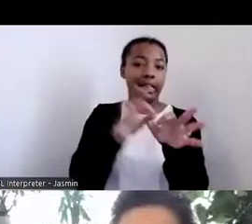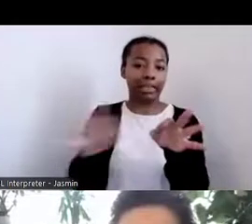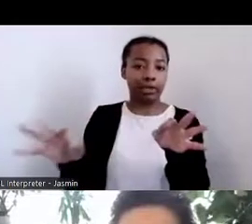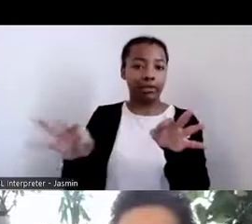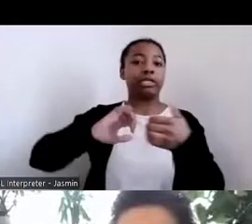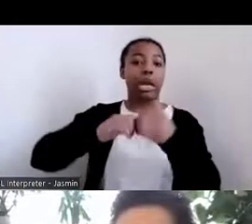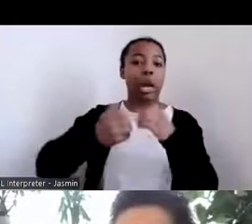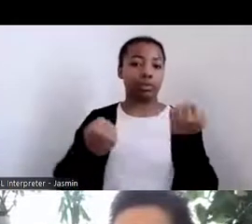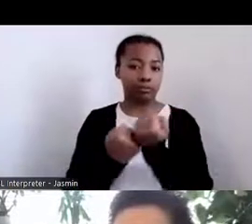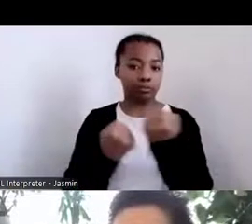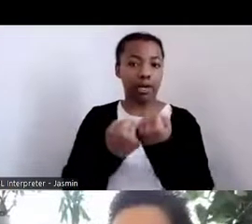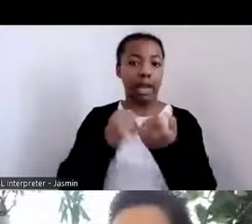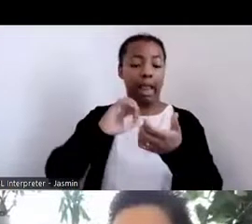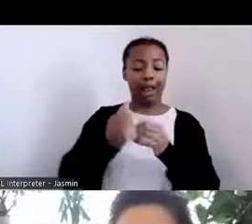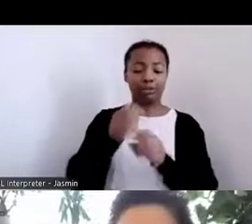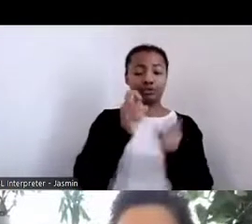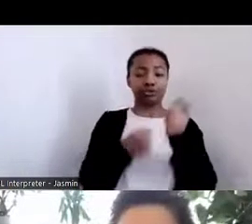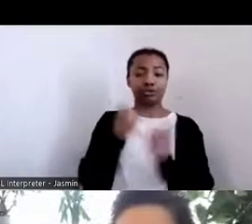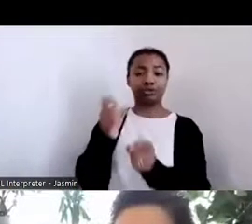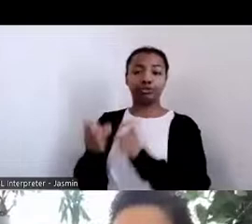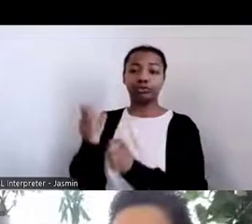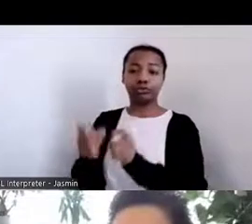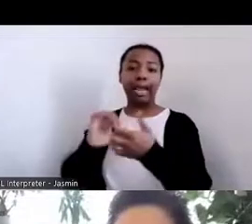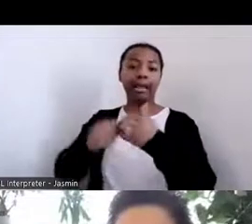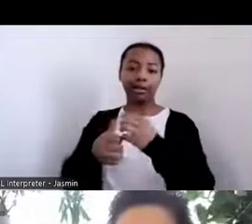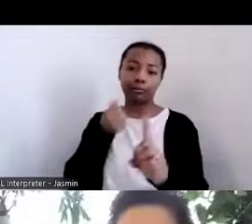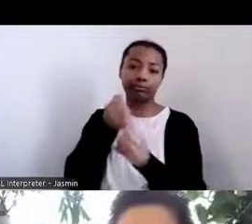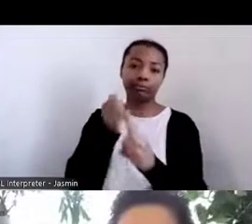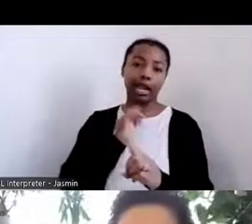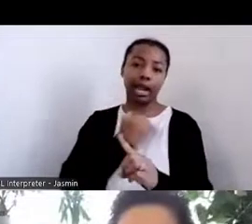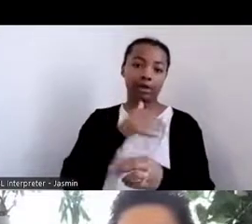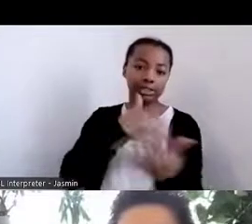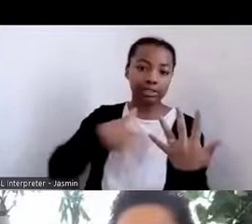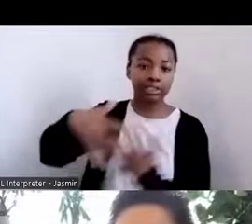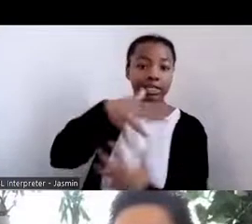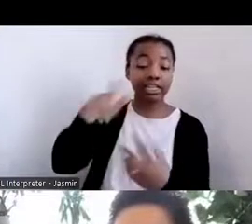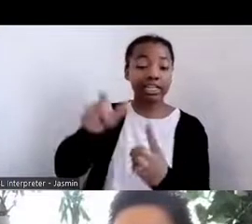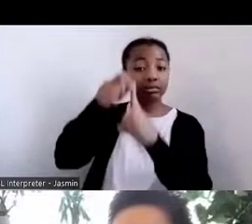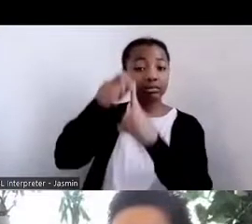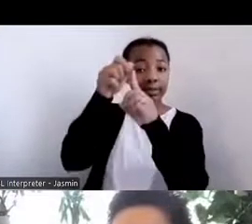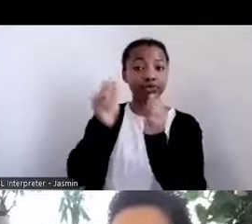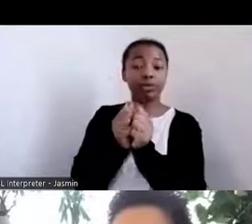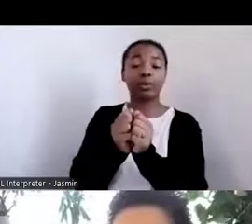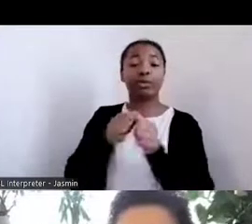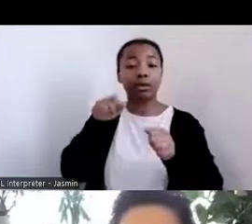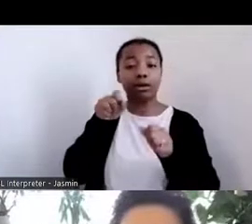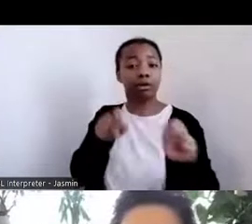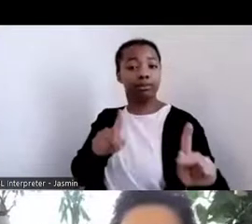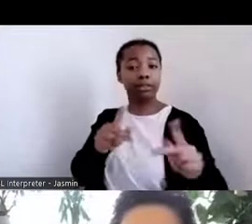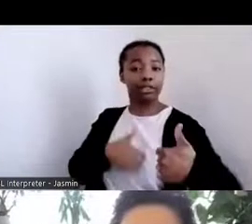has especially with the solutions and challenges and opportunities regarding all of the global challenges